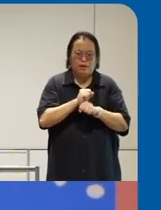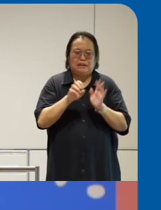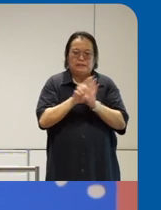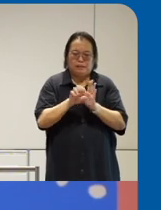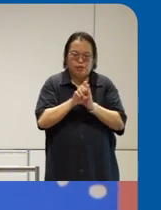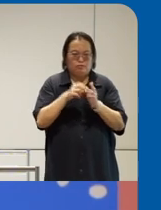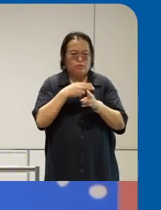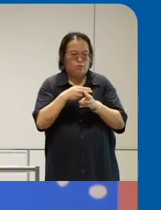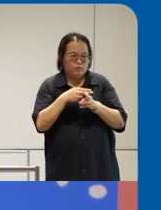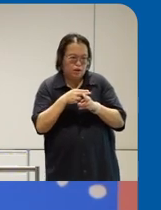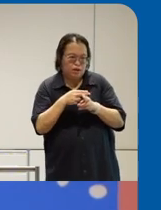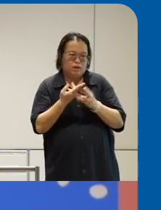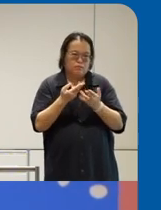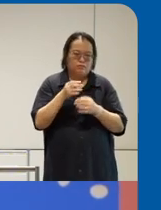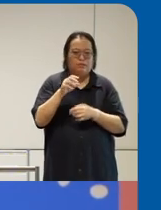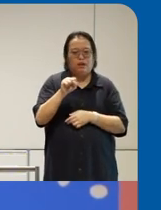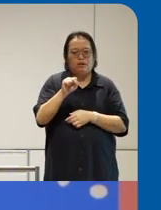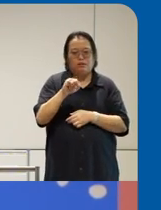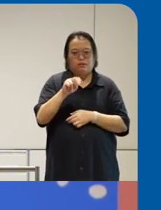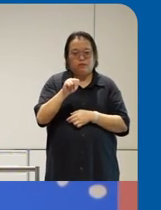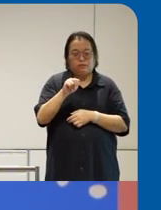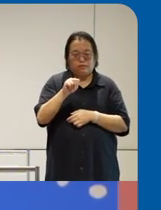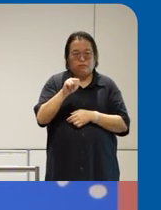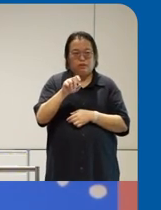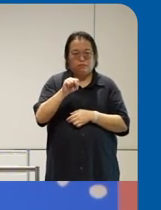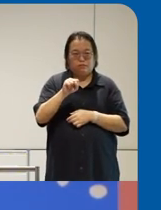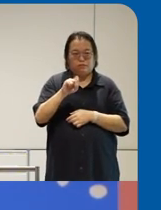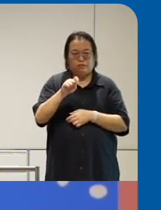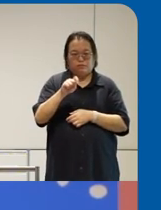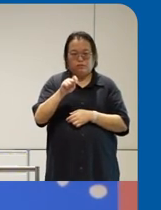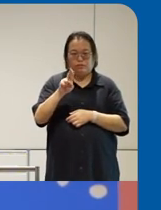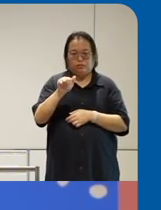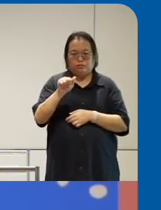uh situational and permanent disabilities and I think that's that's great framework that we